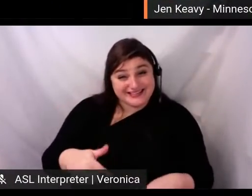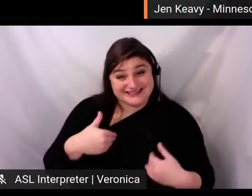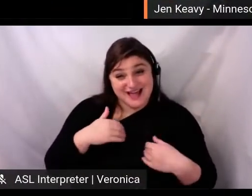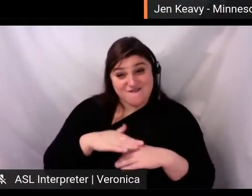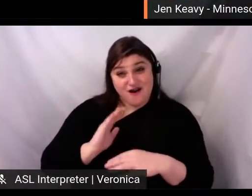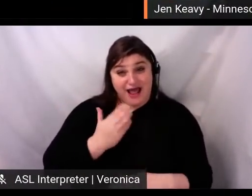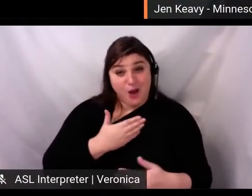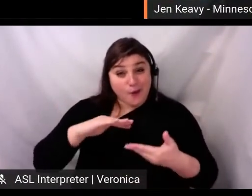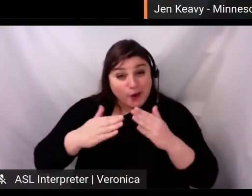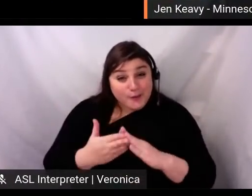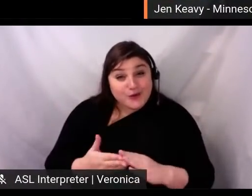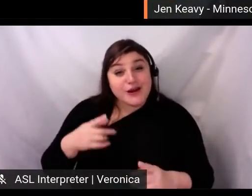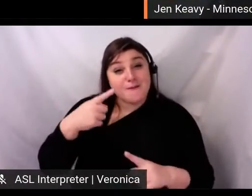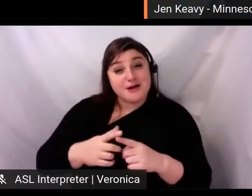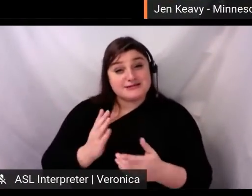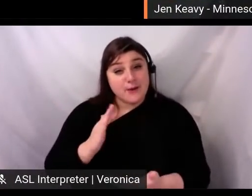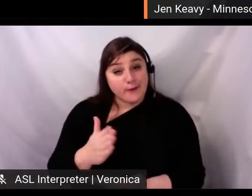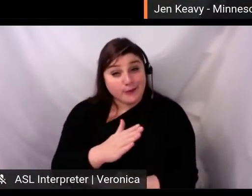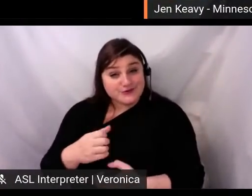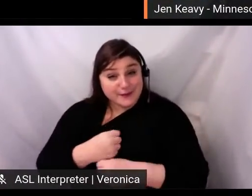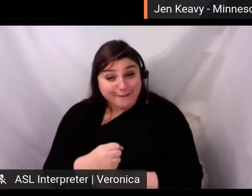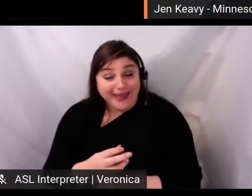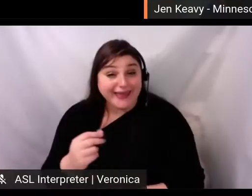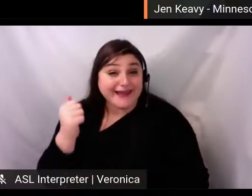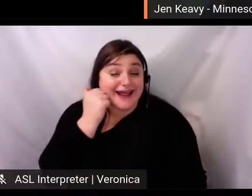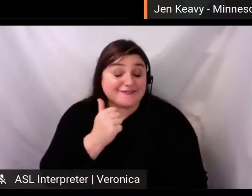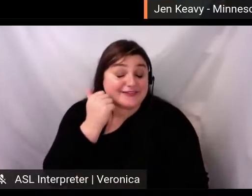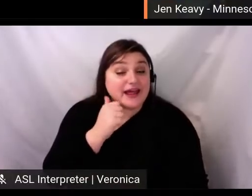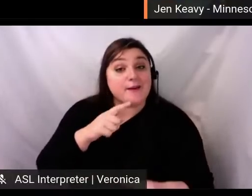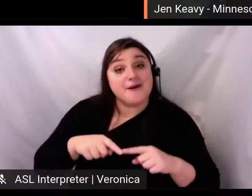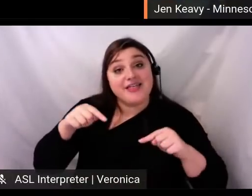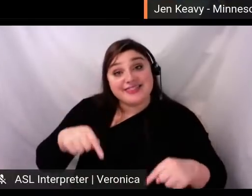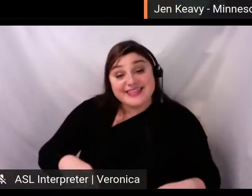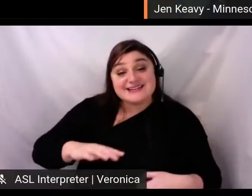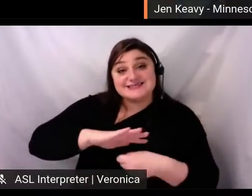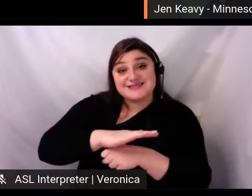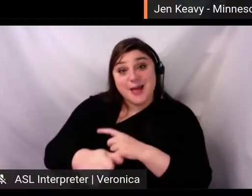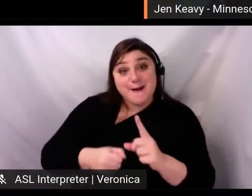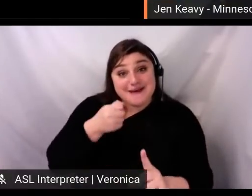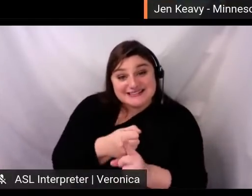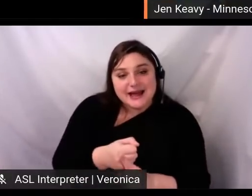to day work. But the pandemic has reiterated for us that our organizational